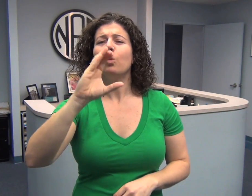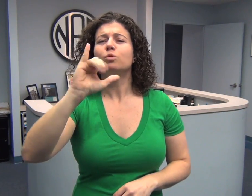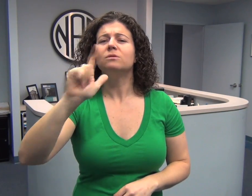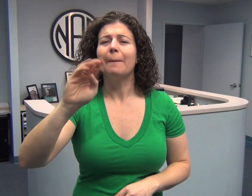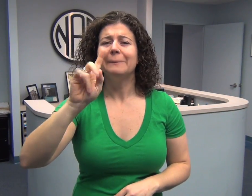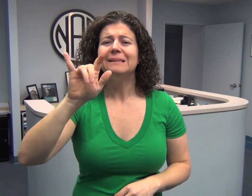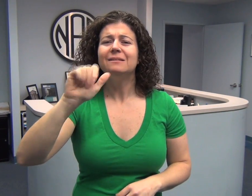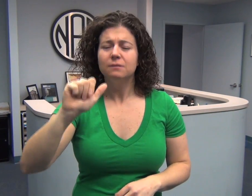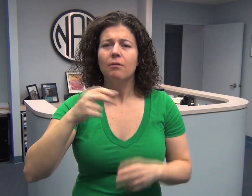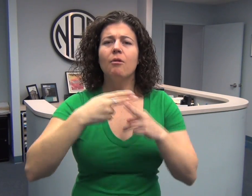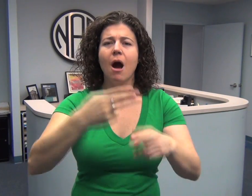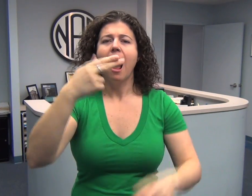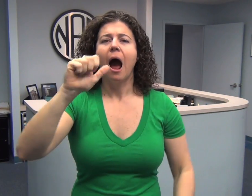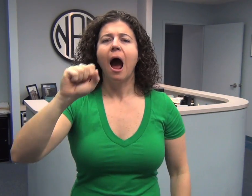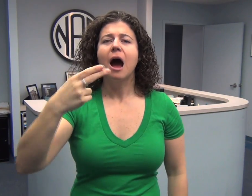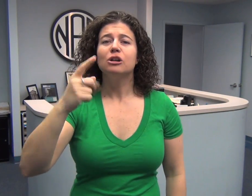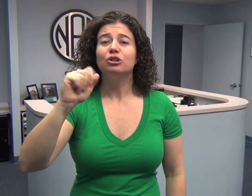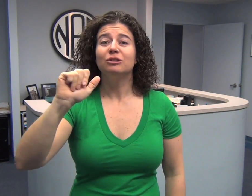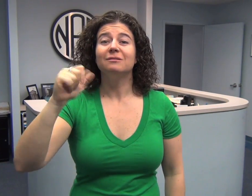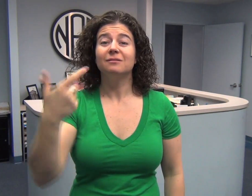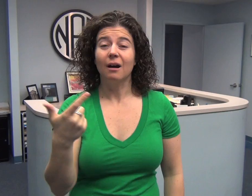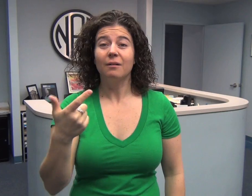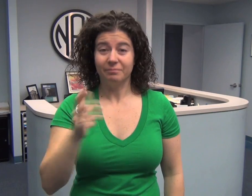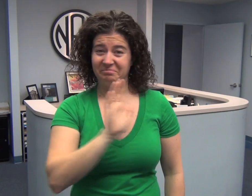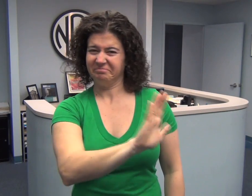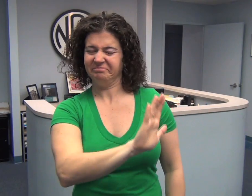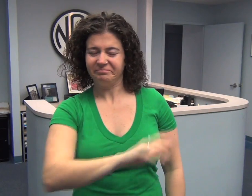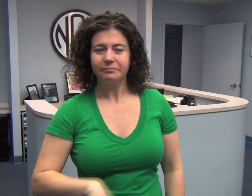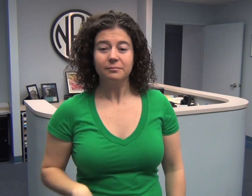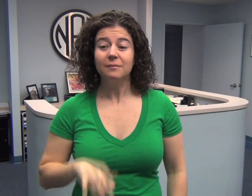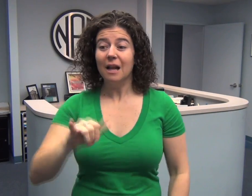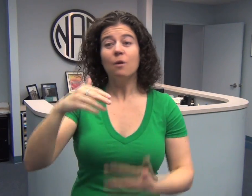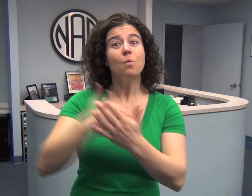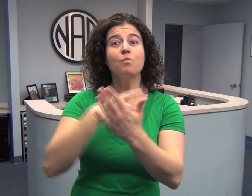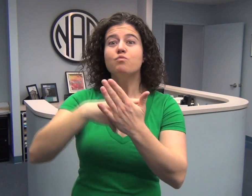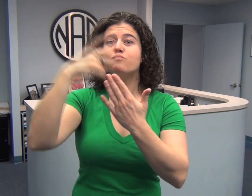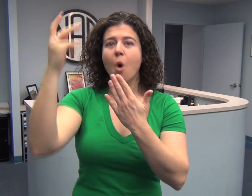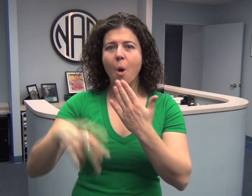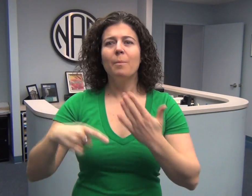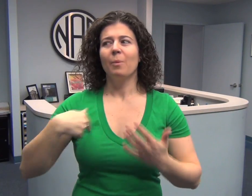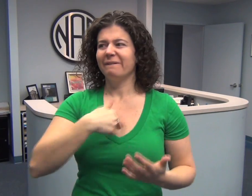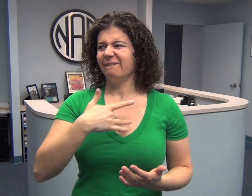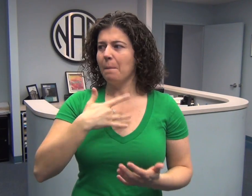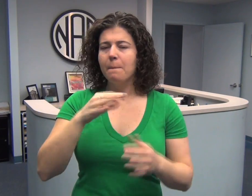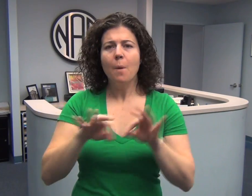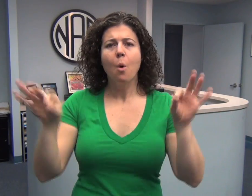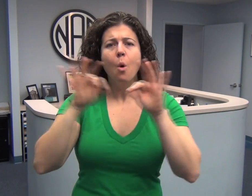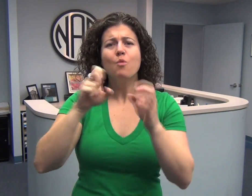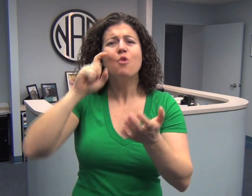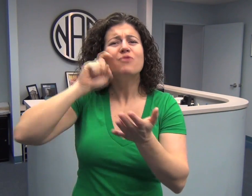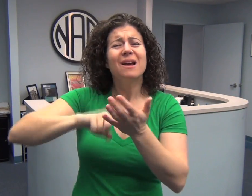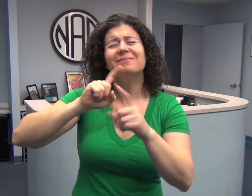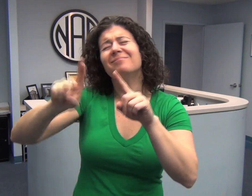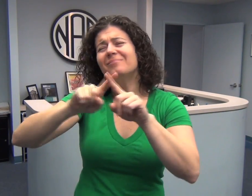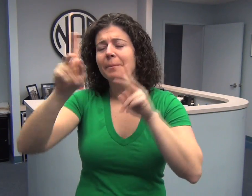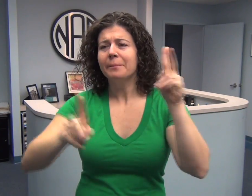it’s a hashtag, which actually belongs in the social media sphere. This new program will help the NAD recognize different